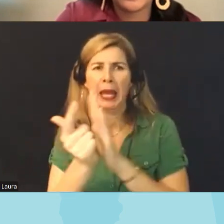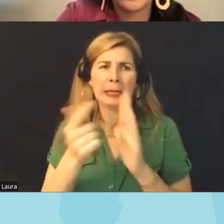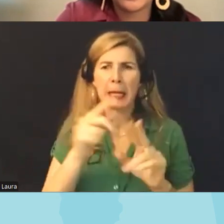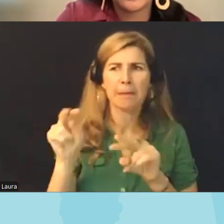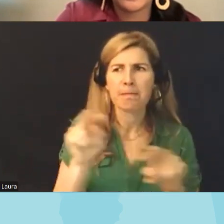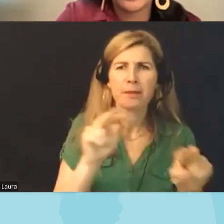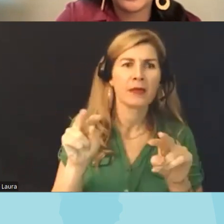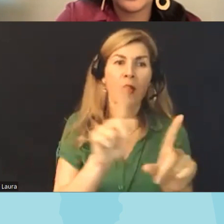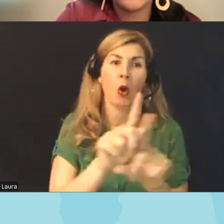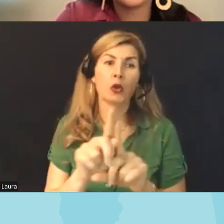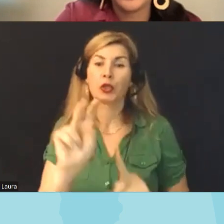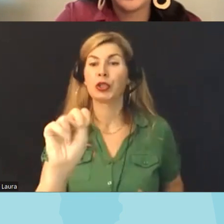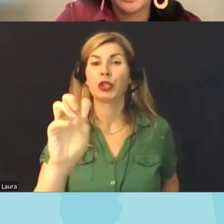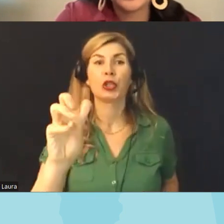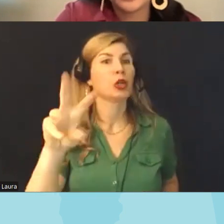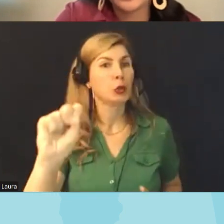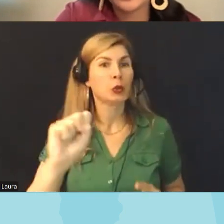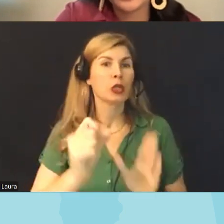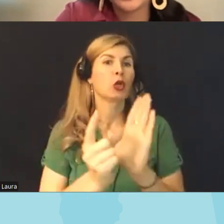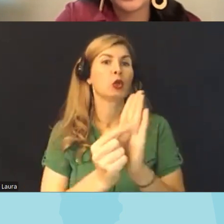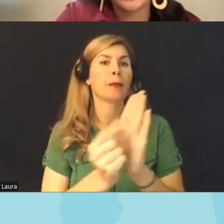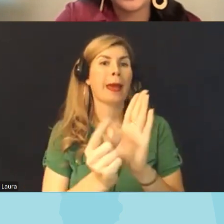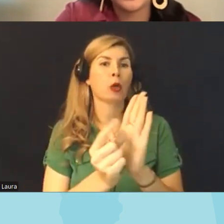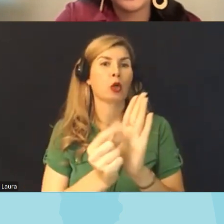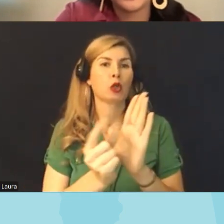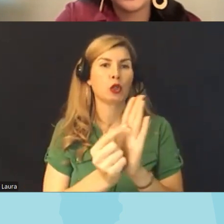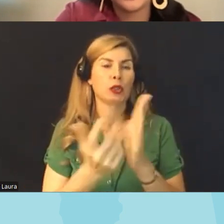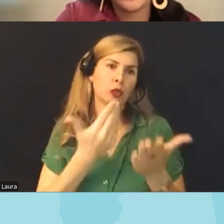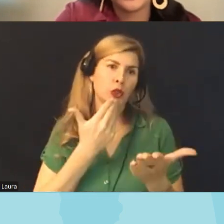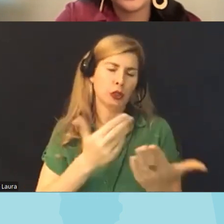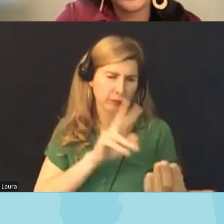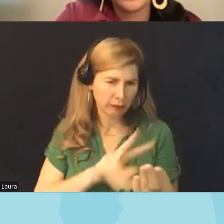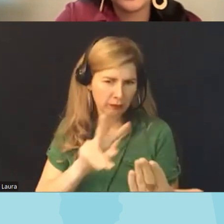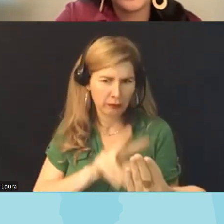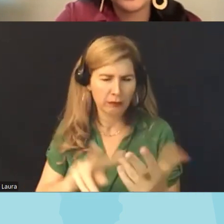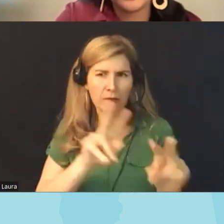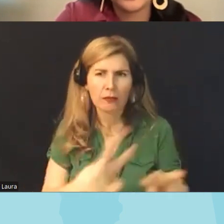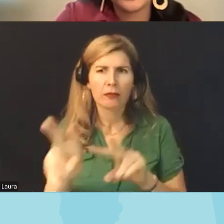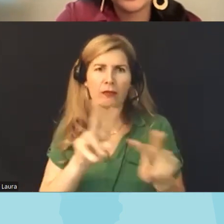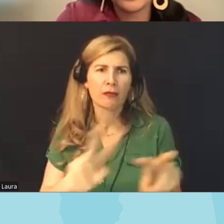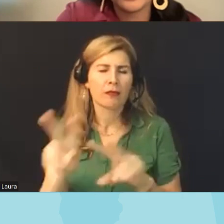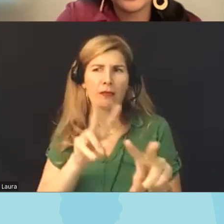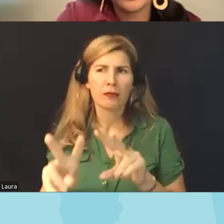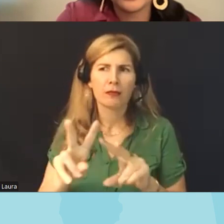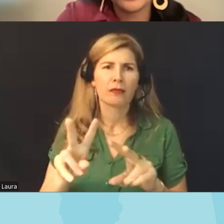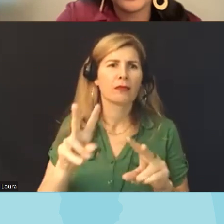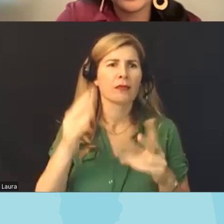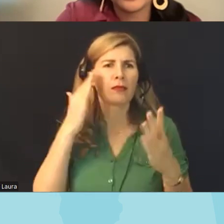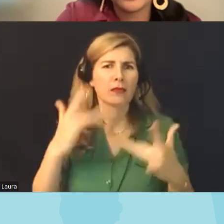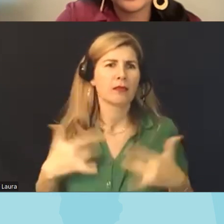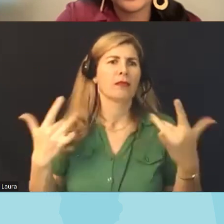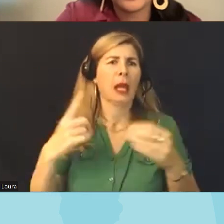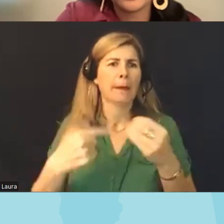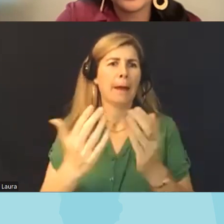news and the newspaper in particular uh to for uh stories about books that are being banned in